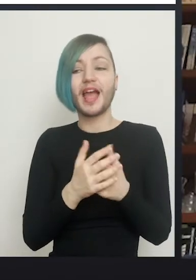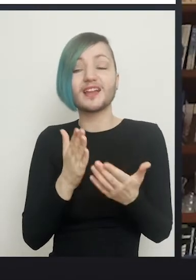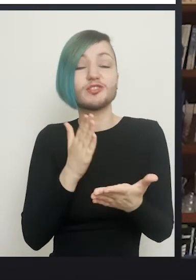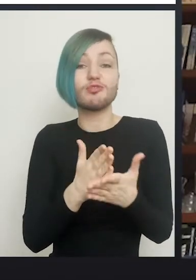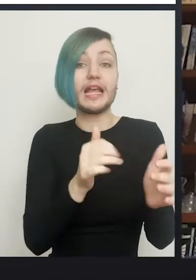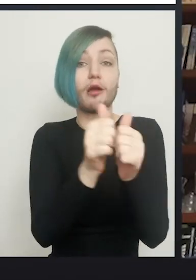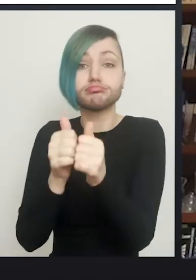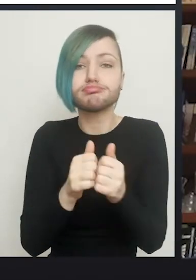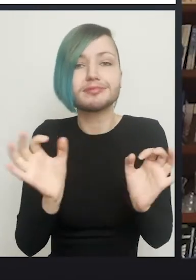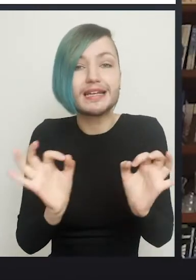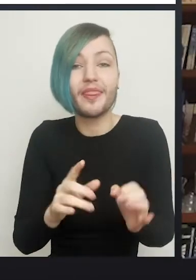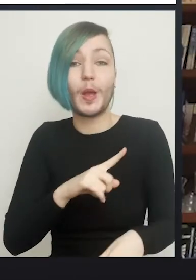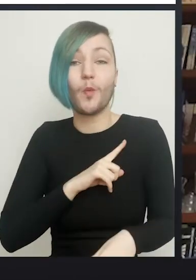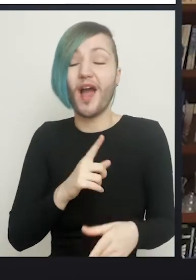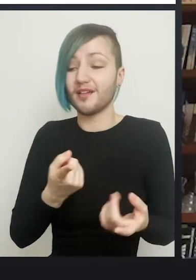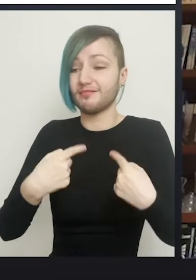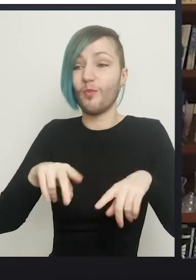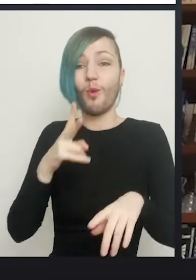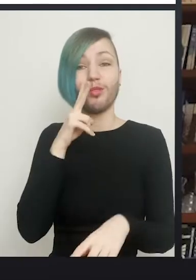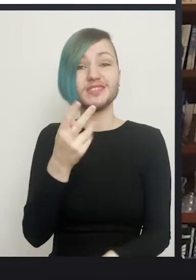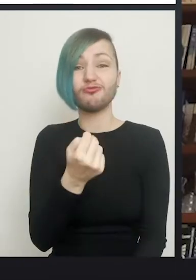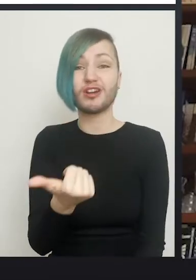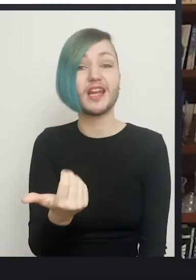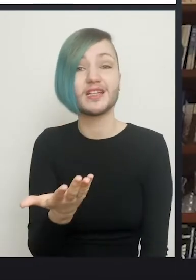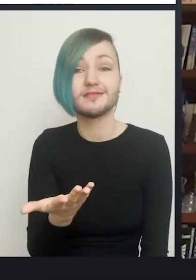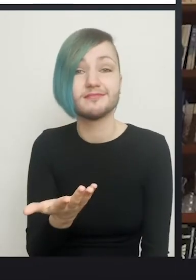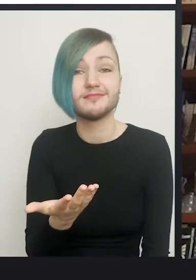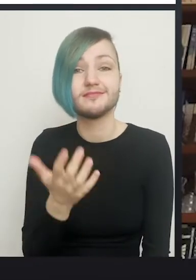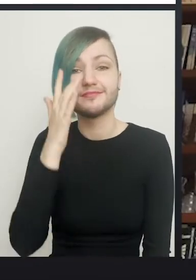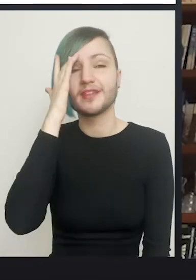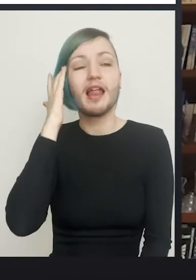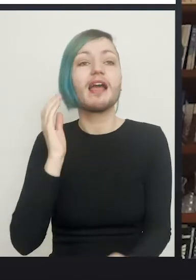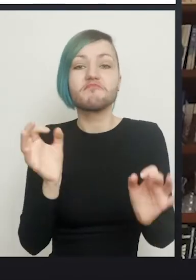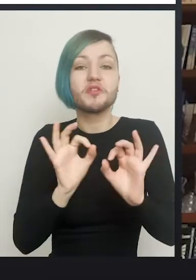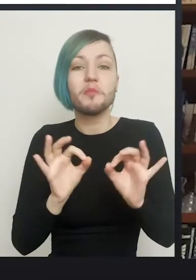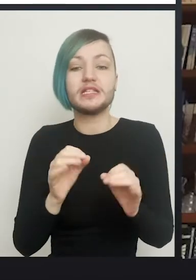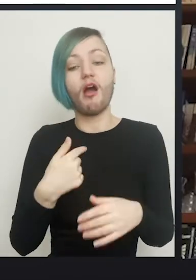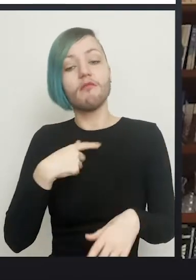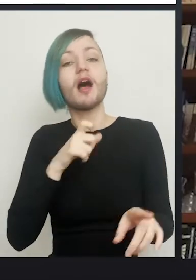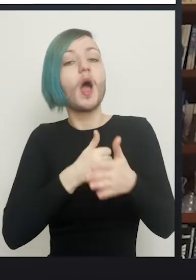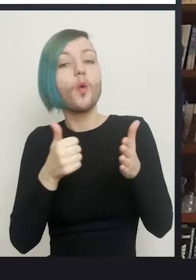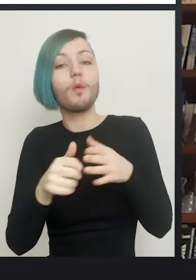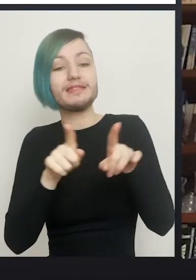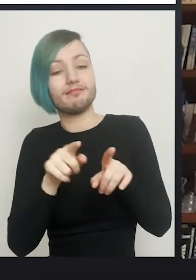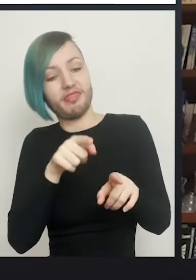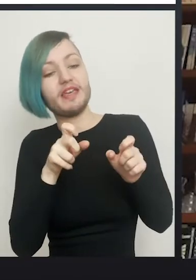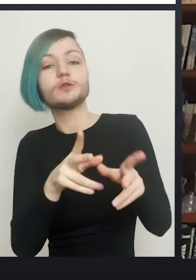because none of us have a 100% "I do this, it always gets better". Because it's not like that.